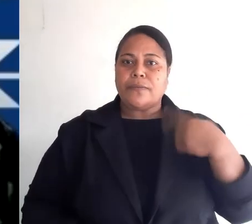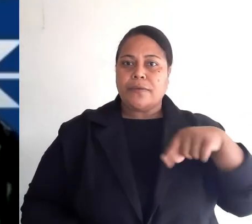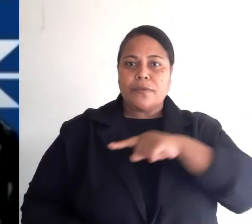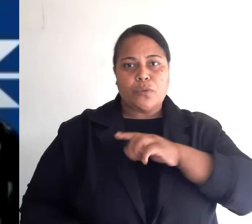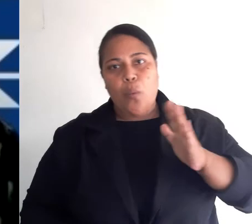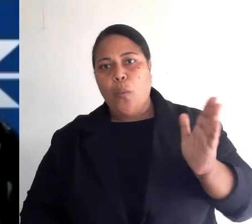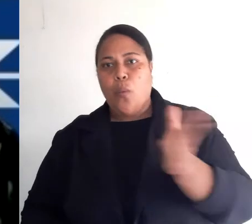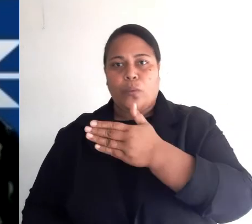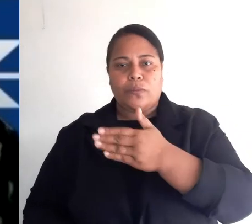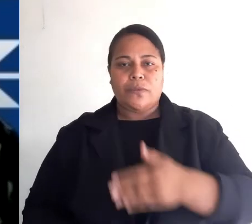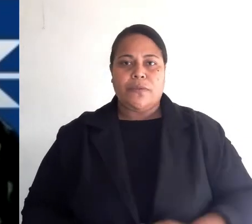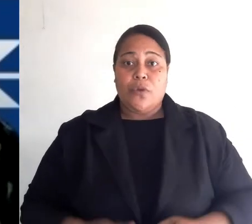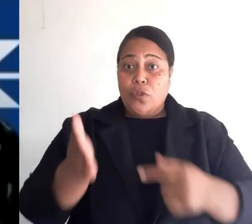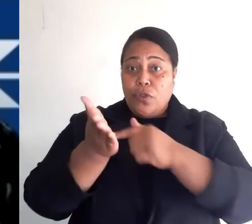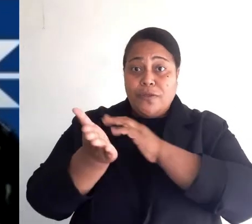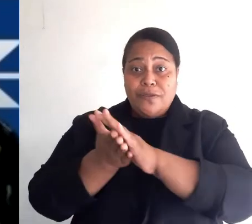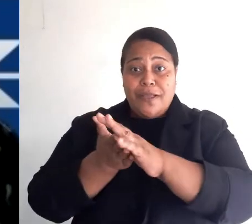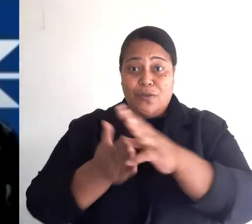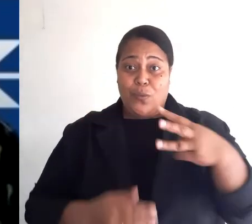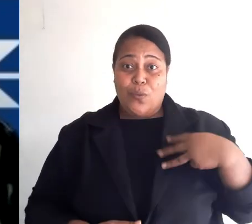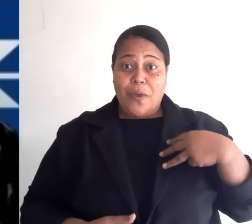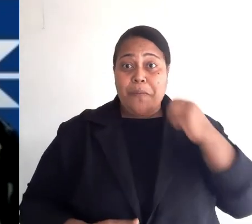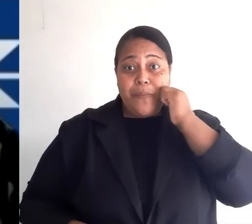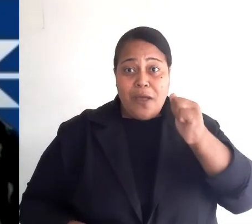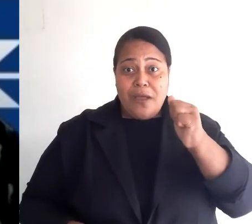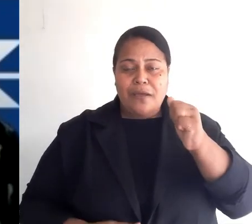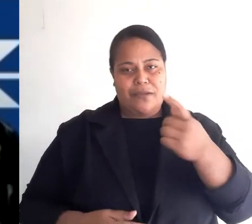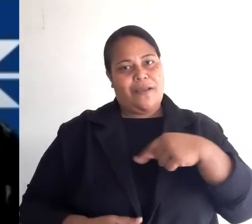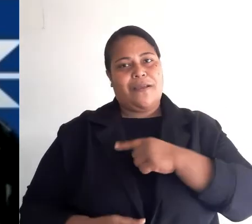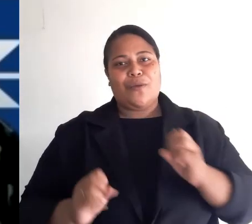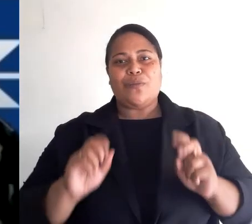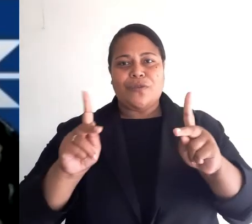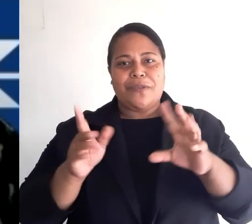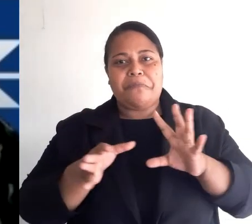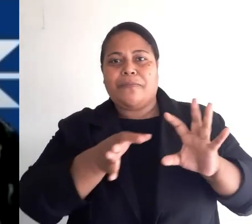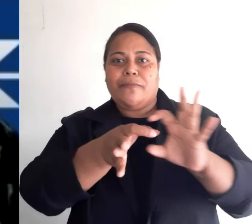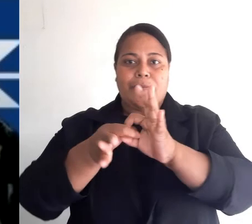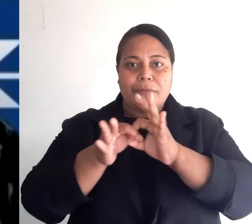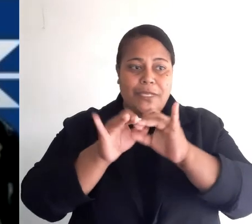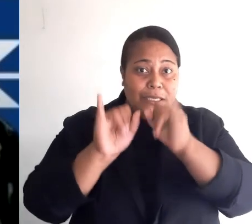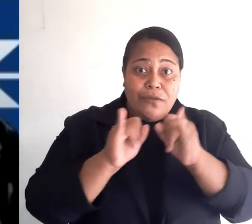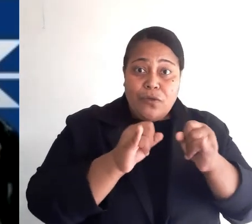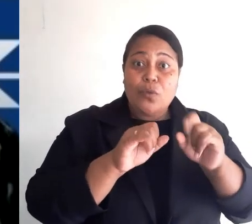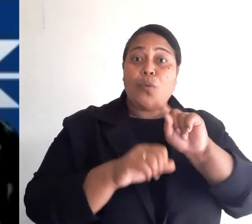Thursdays in Black provides a chance to unify as individuals under a global call for a better,